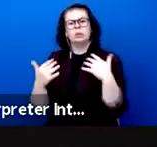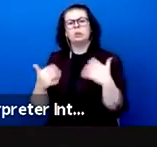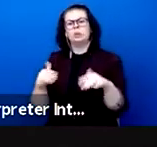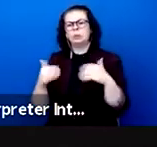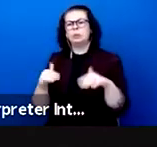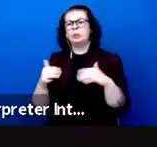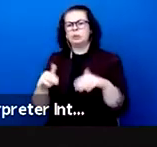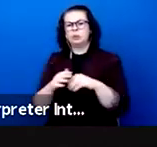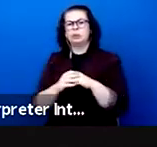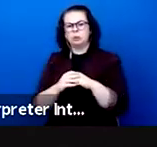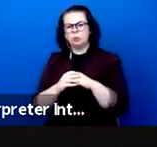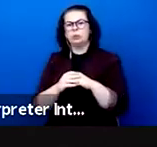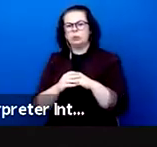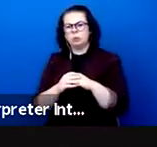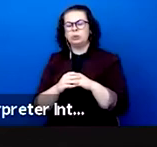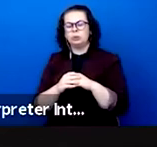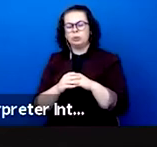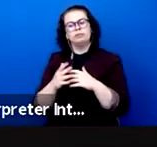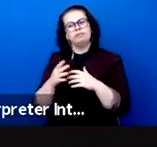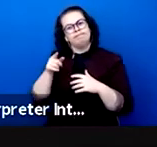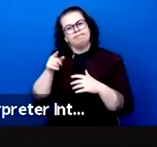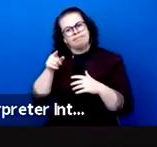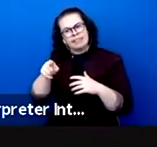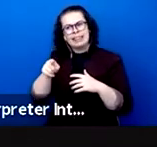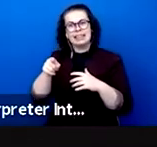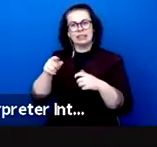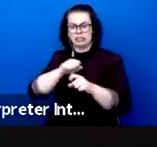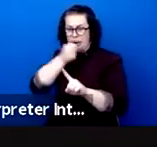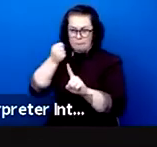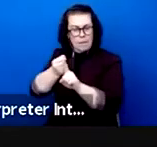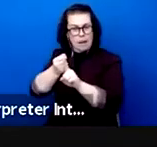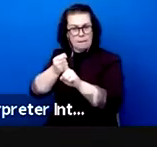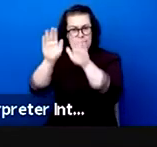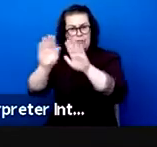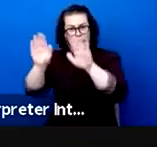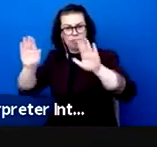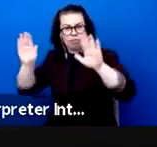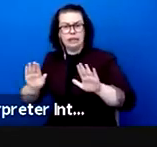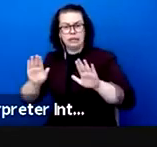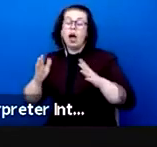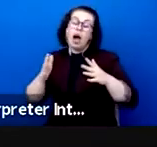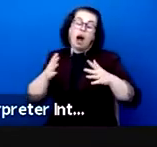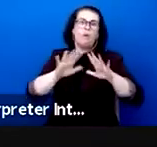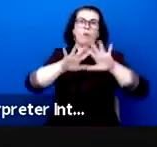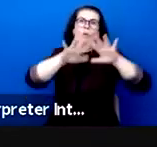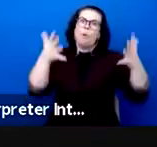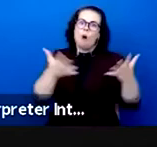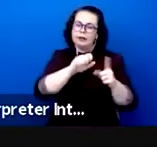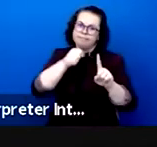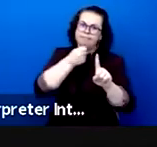are experiencing and its consequences that affect absolutely all human activities which reaches what